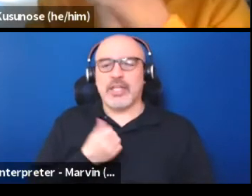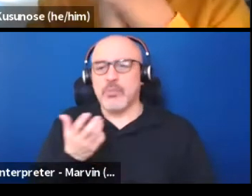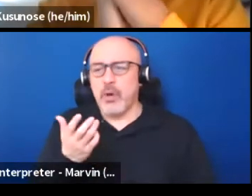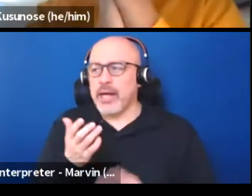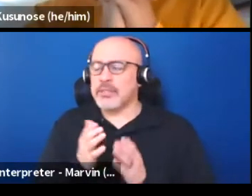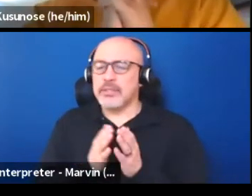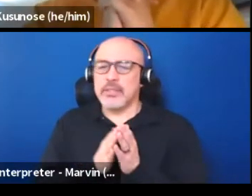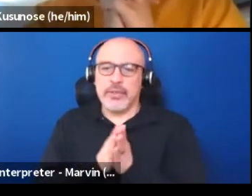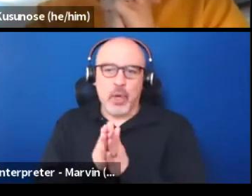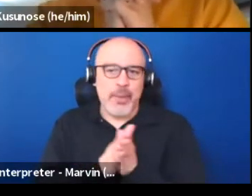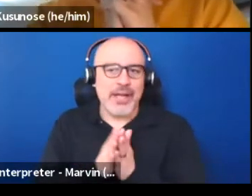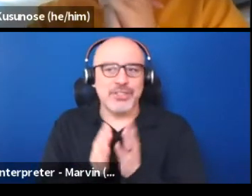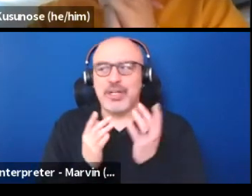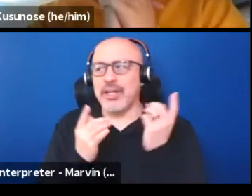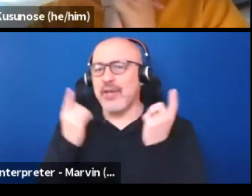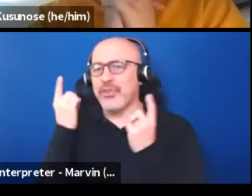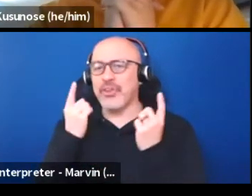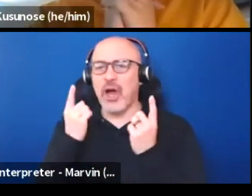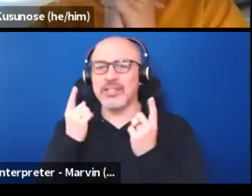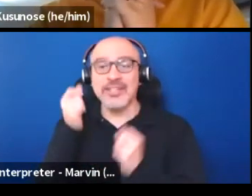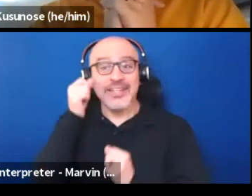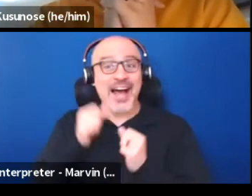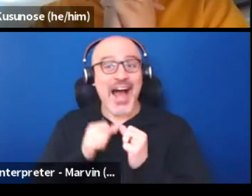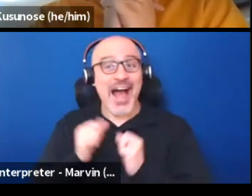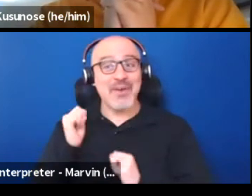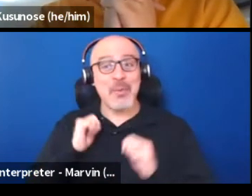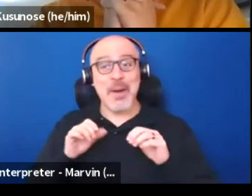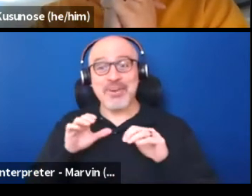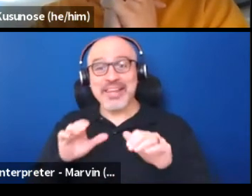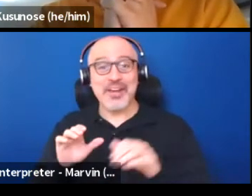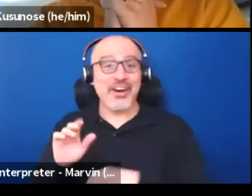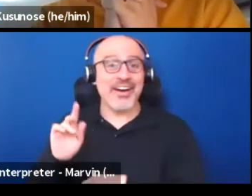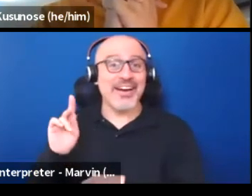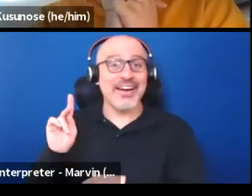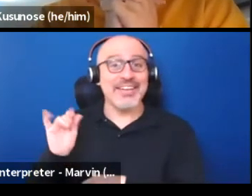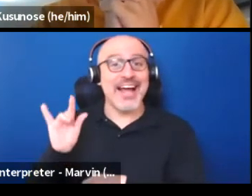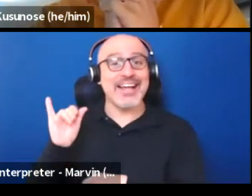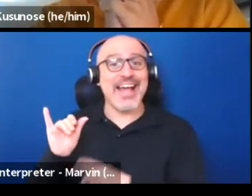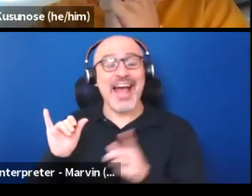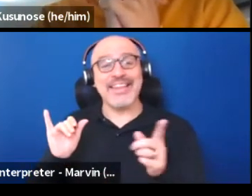I remember theater moments. Like I think about Kathy in letters to student revolution.